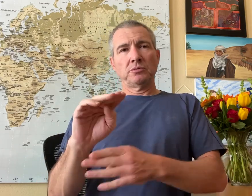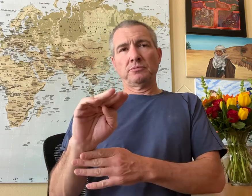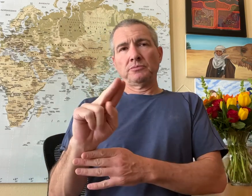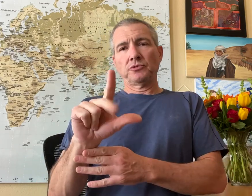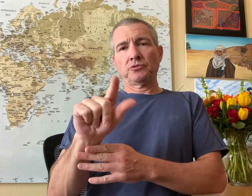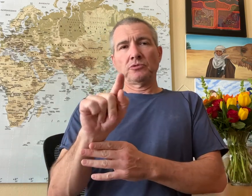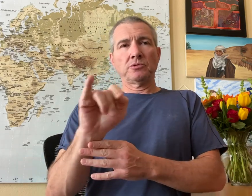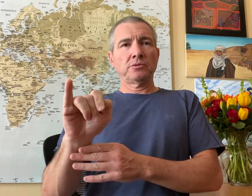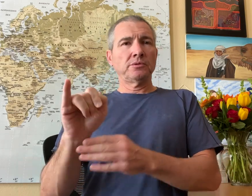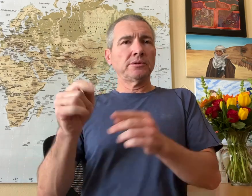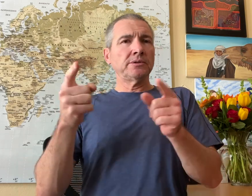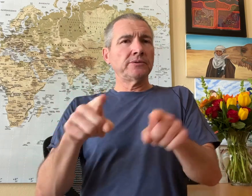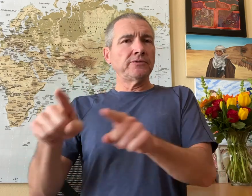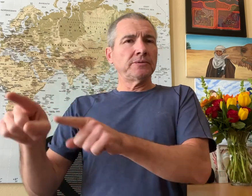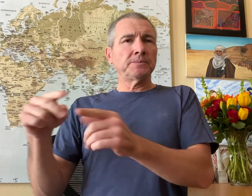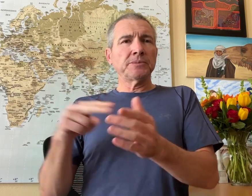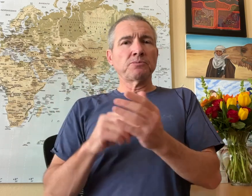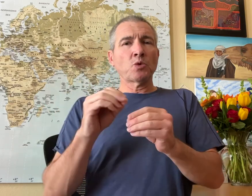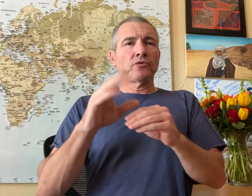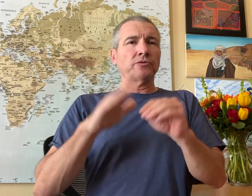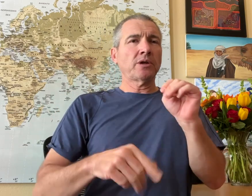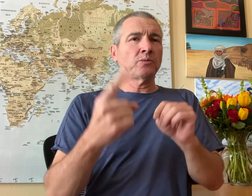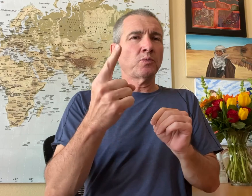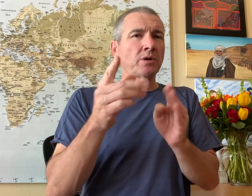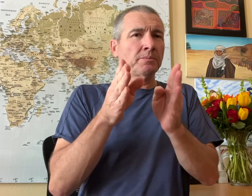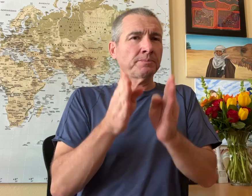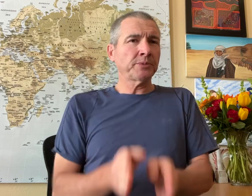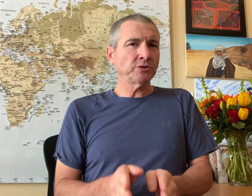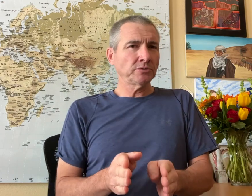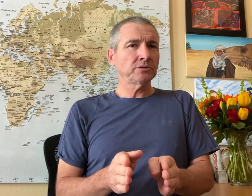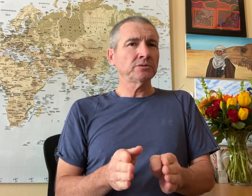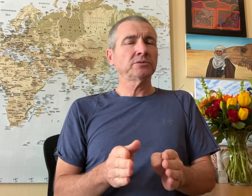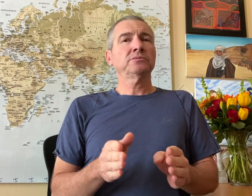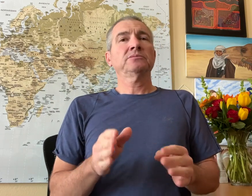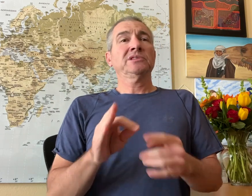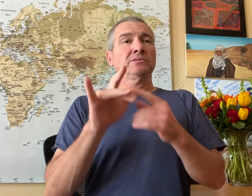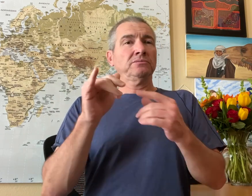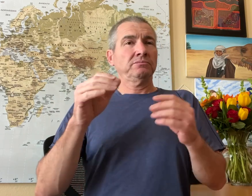a multi incident situation. This is where more than one person is involved.